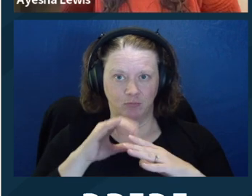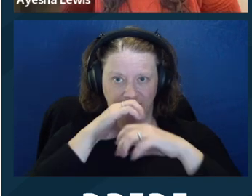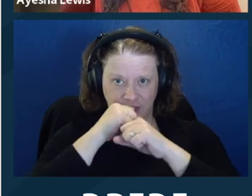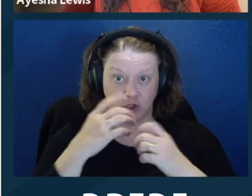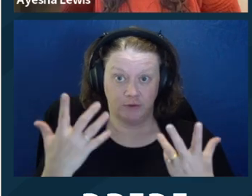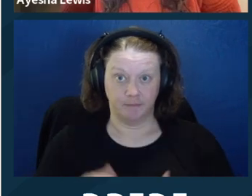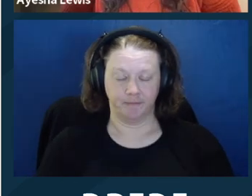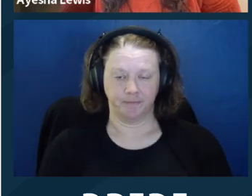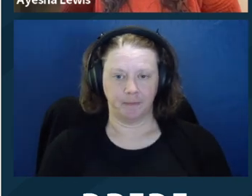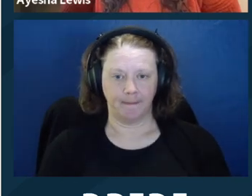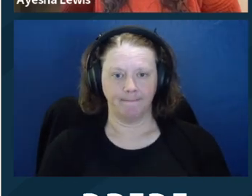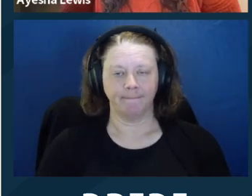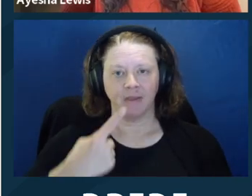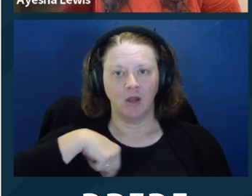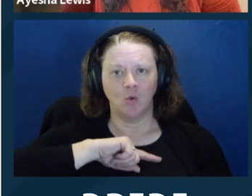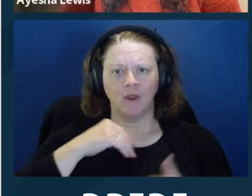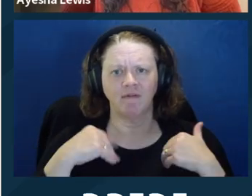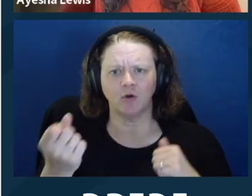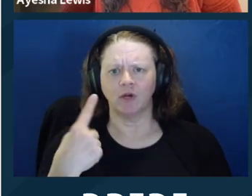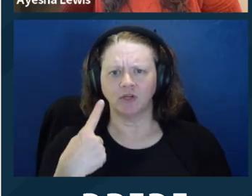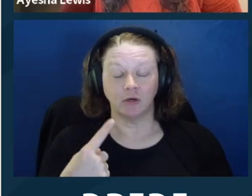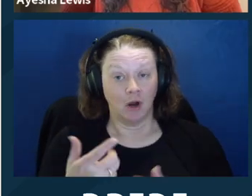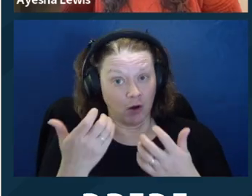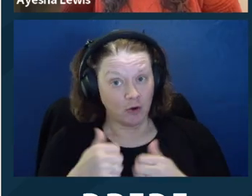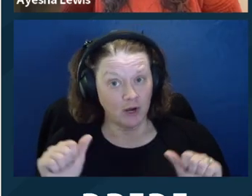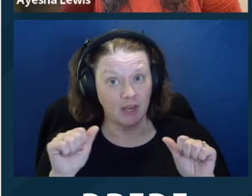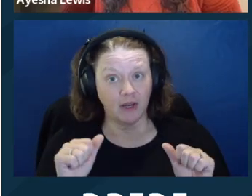to ‑‑ if they're going to ask you to make communications that might waive that privilege.